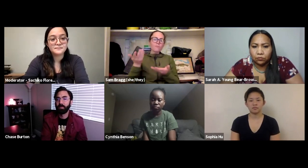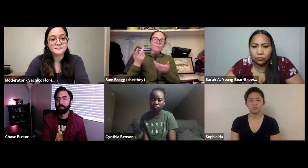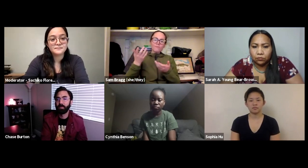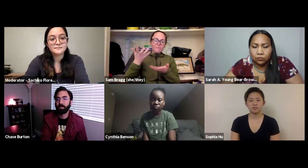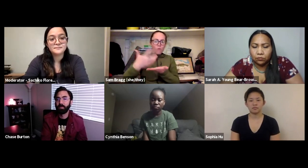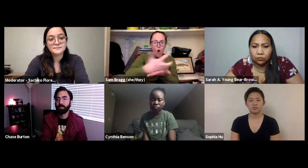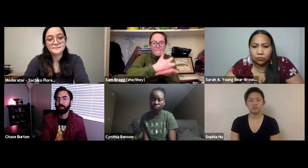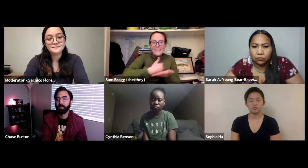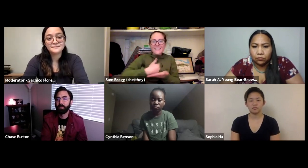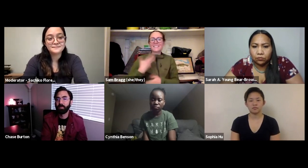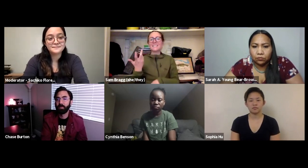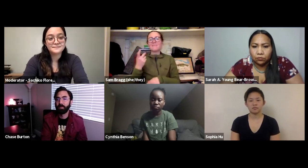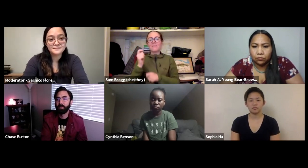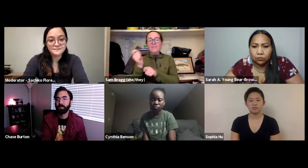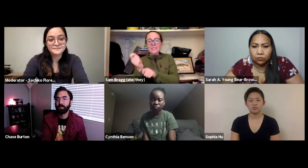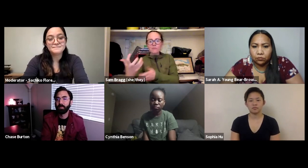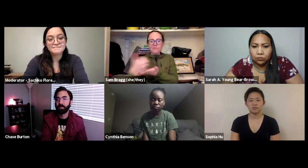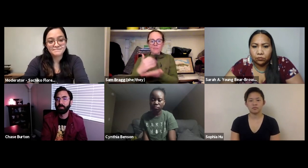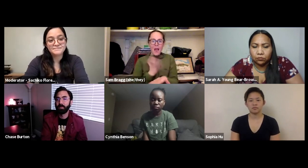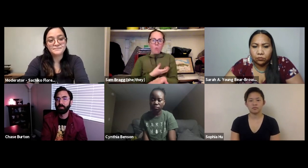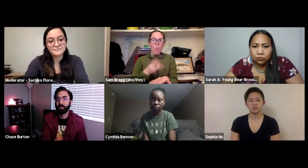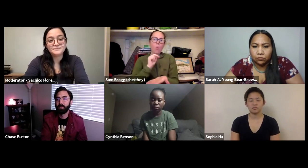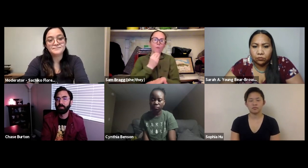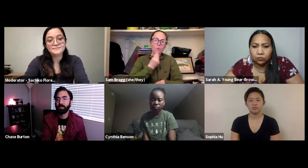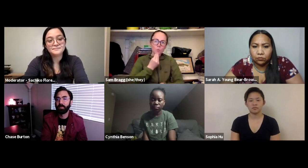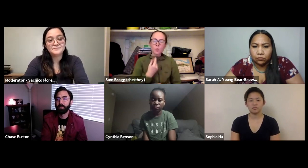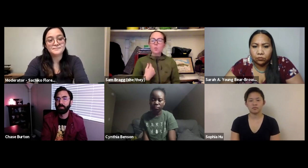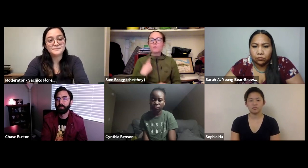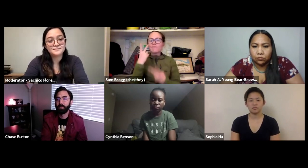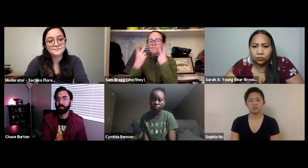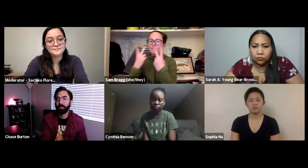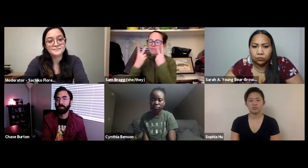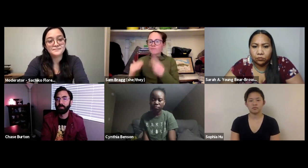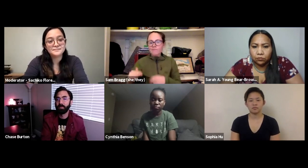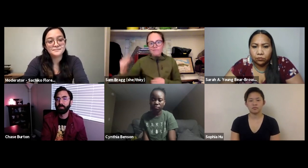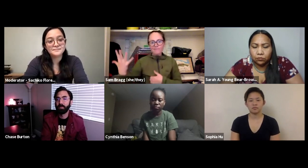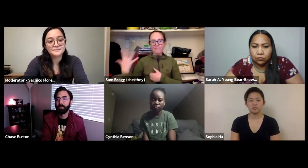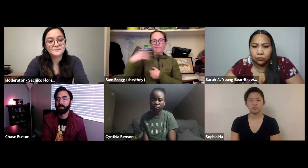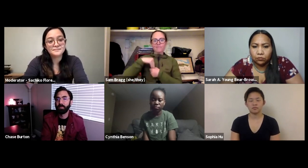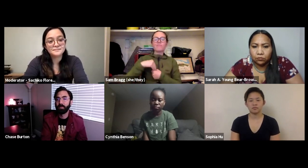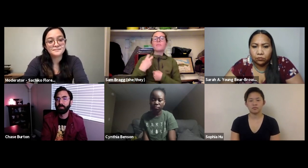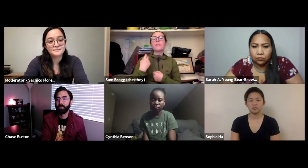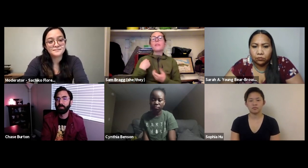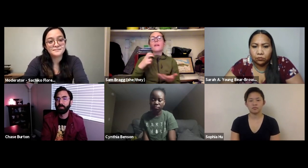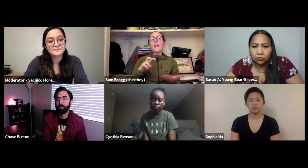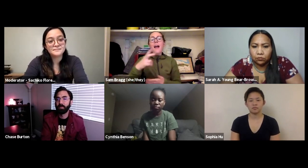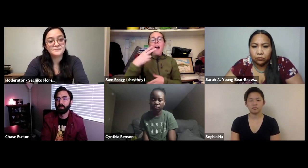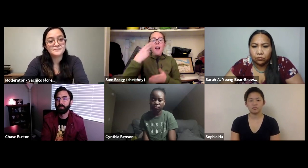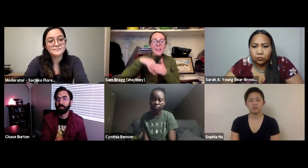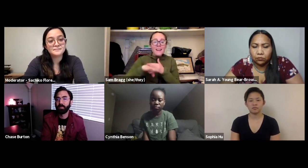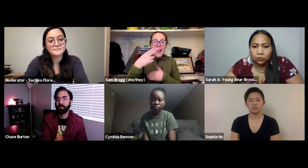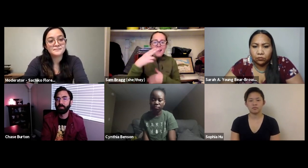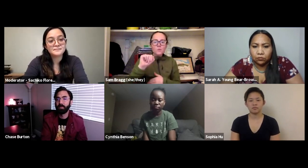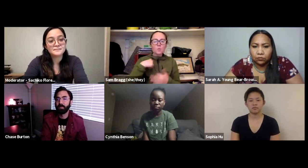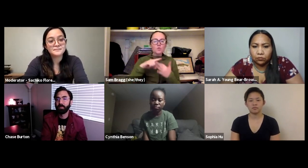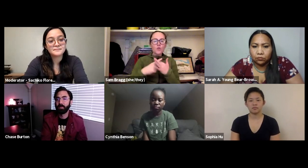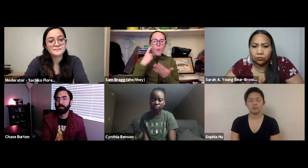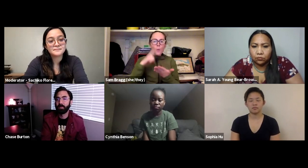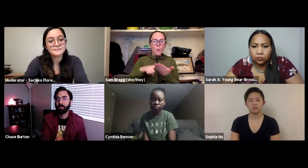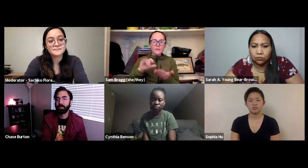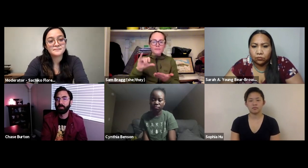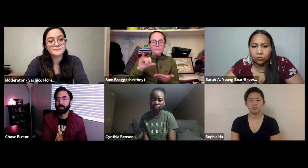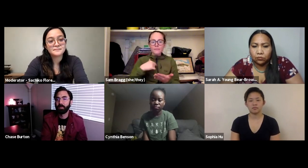hunting, growing, harvesting and even growing our own food that we've eaten. In high school